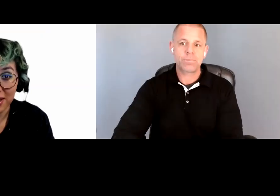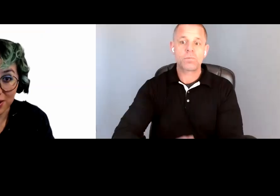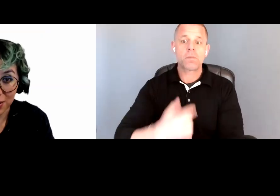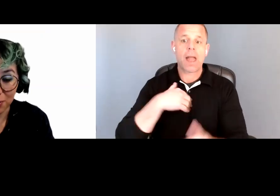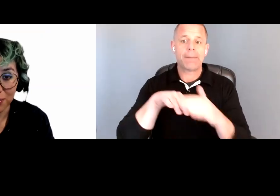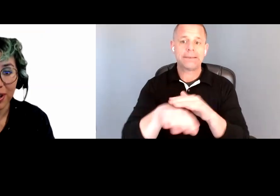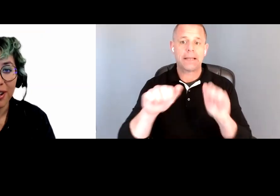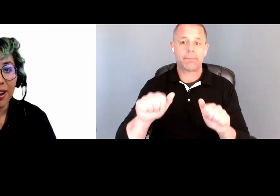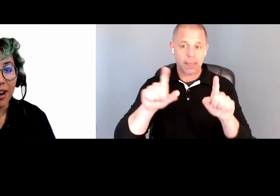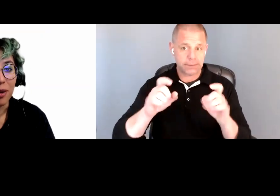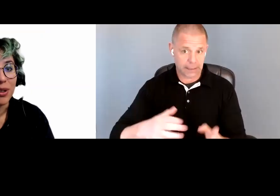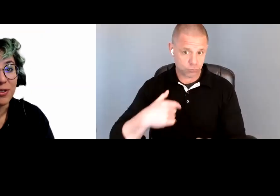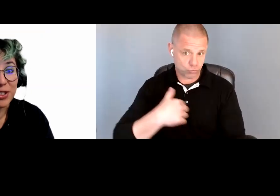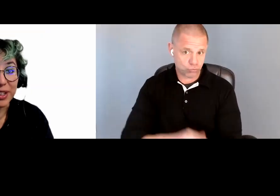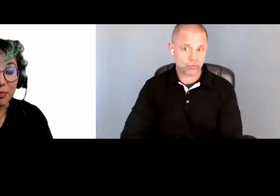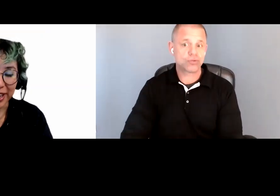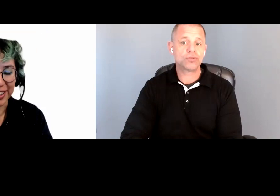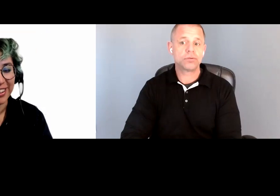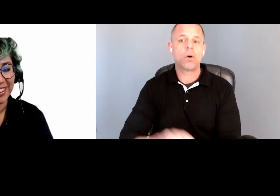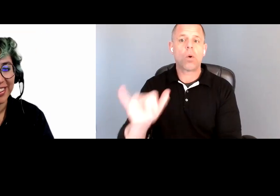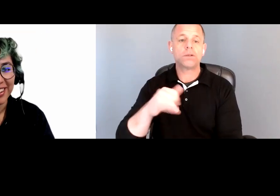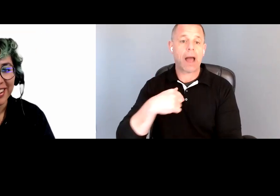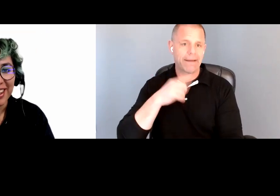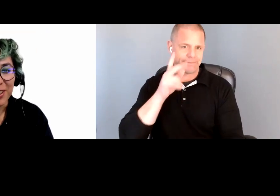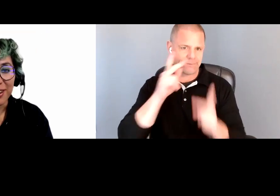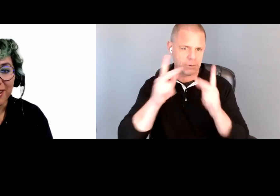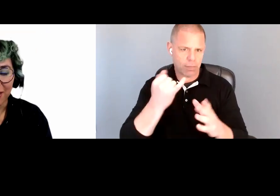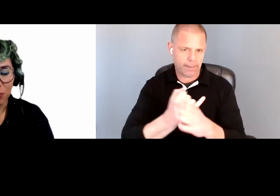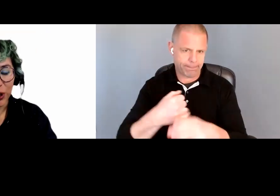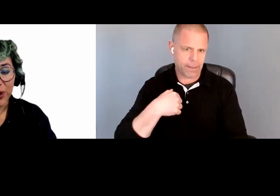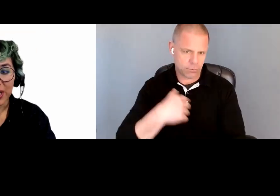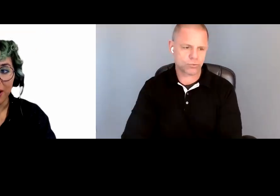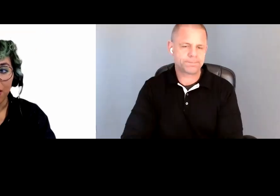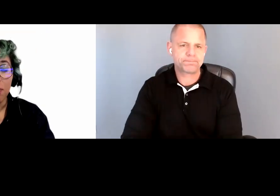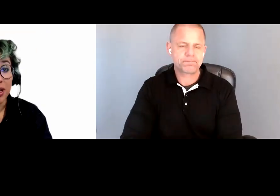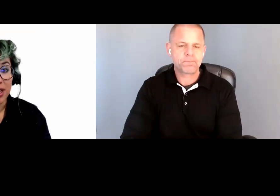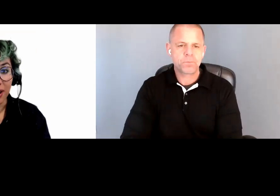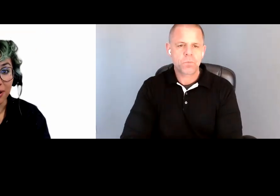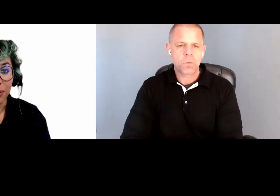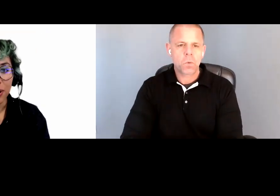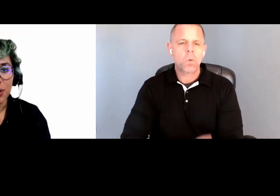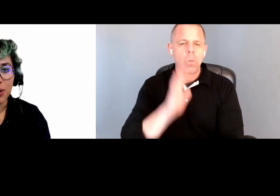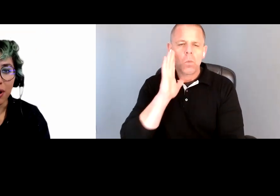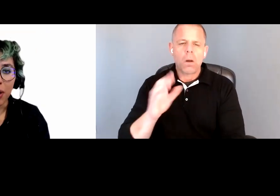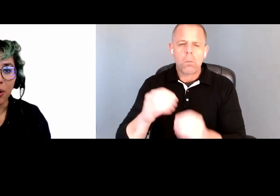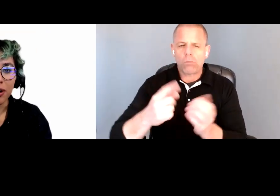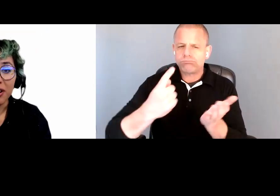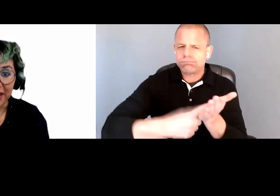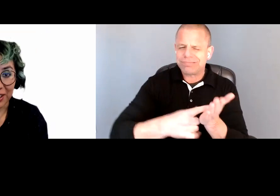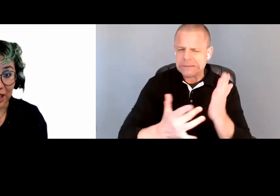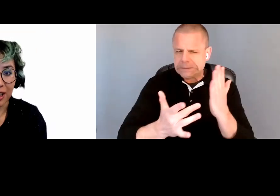tester and I am also visually impaired. We are going to talk about the nitty gritty